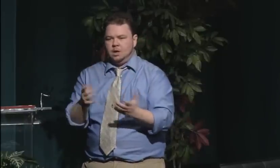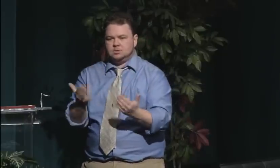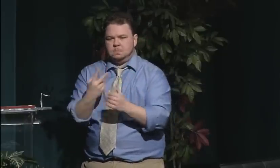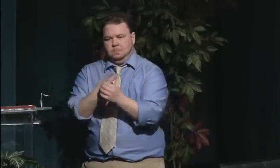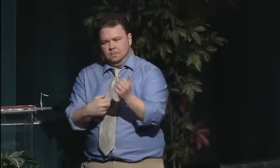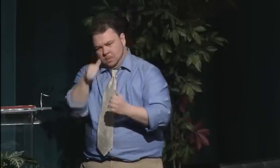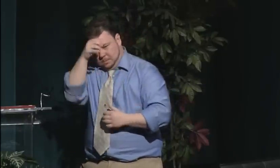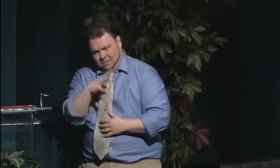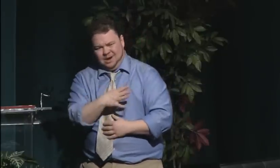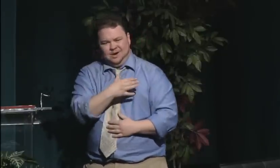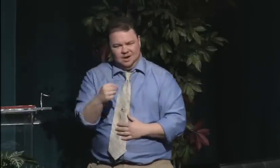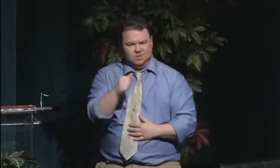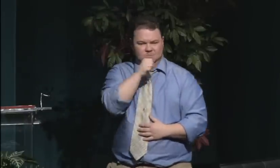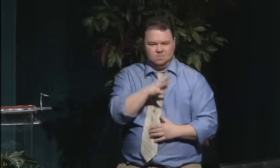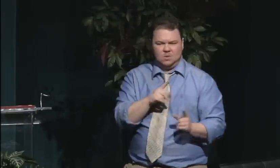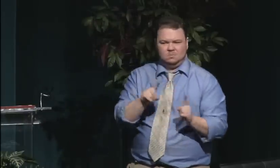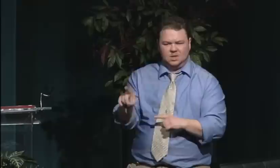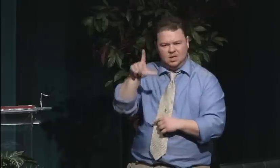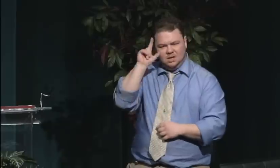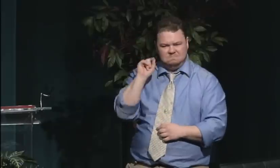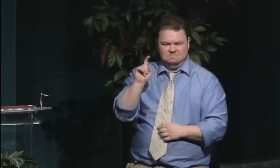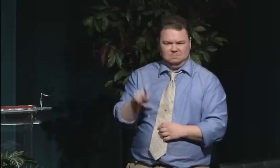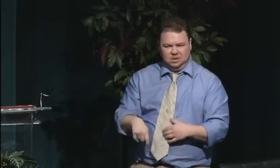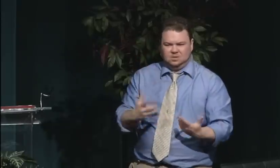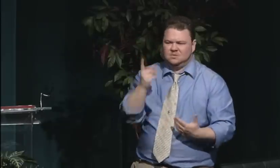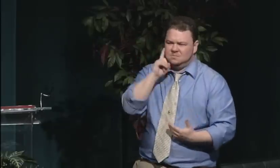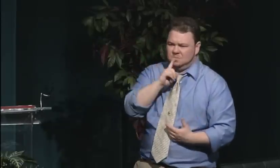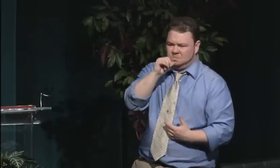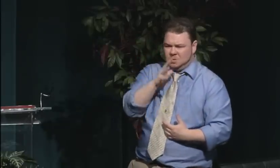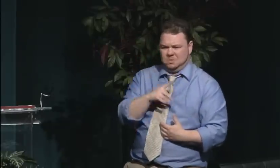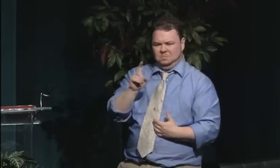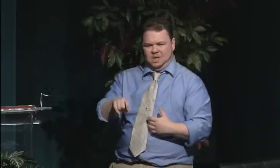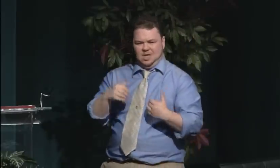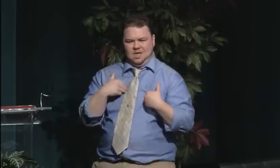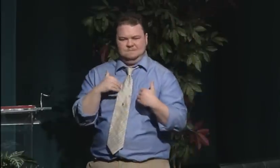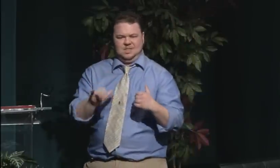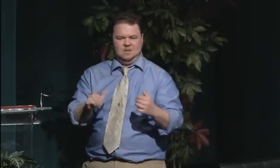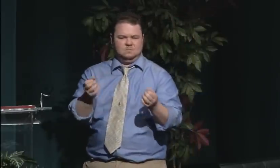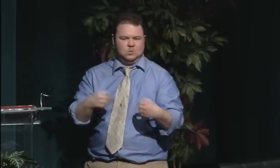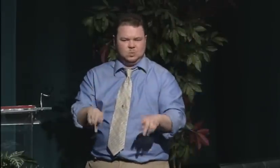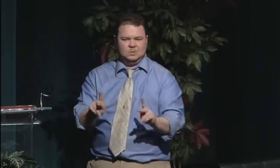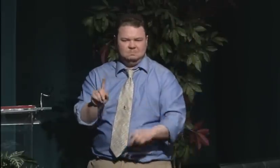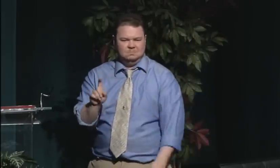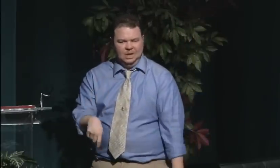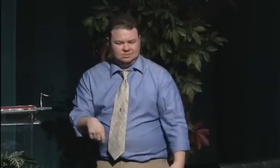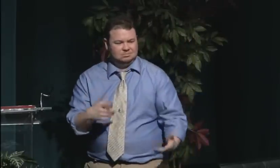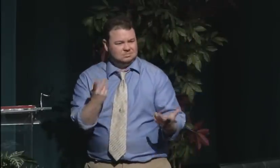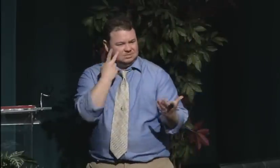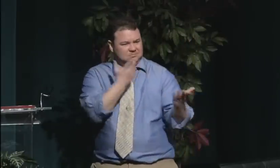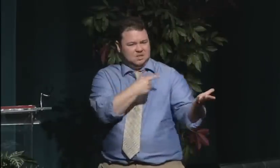or proper facilities for them, and it was a hostile environment for women.